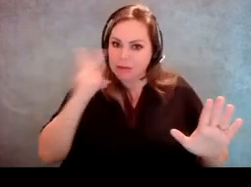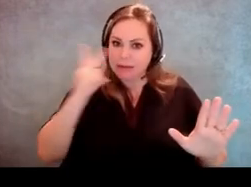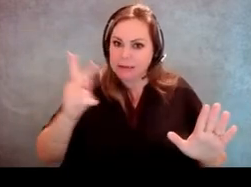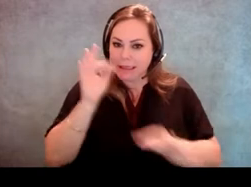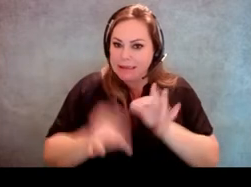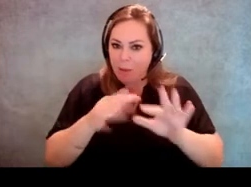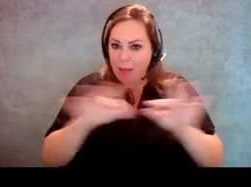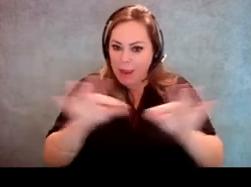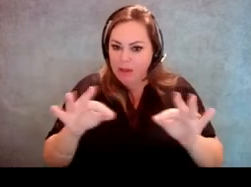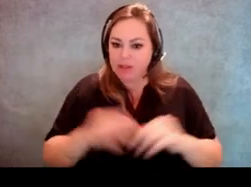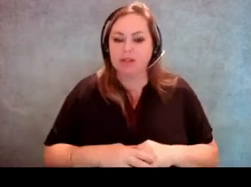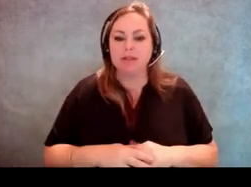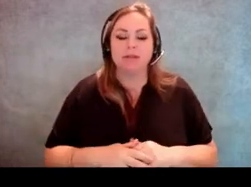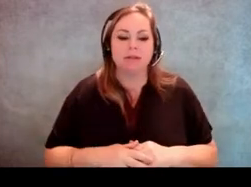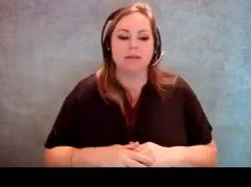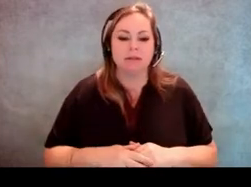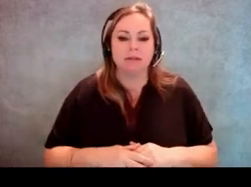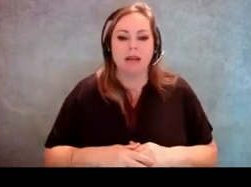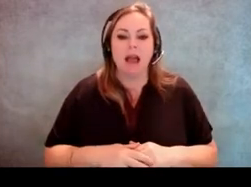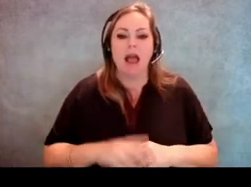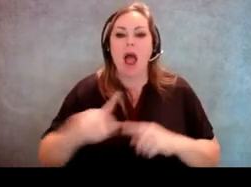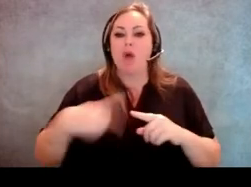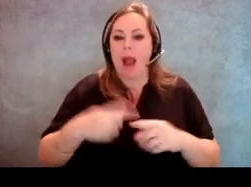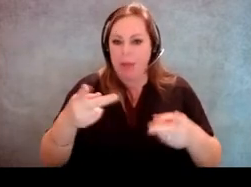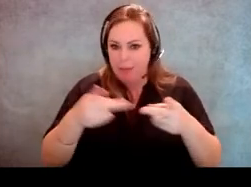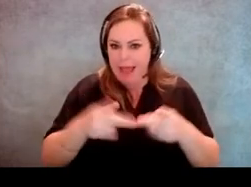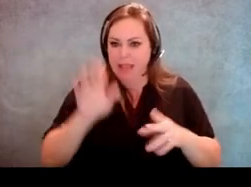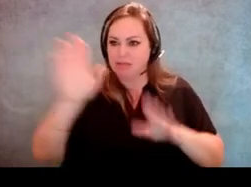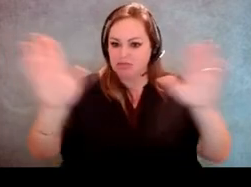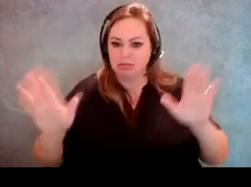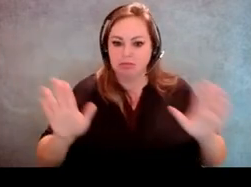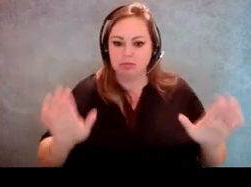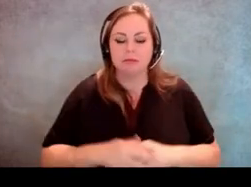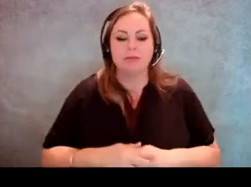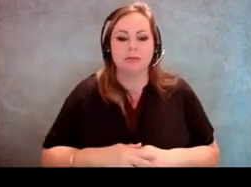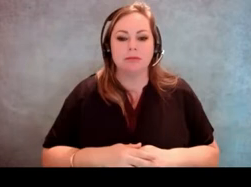legible and in and around the polling place. So, you know, if you're trying to mark